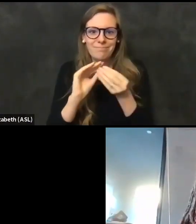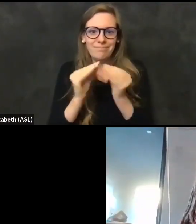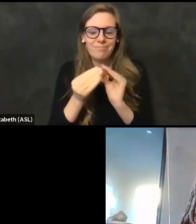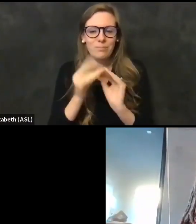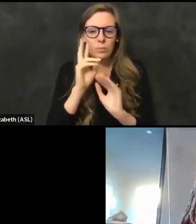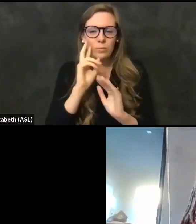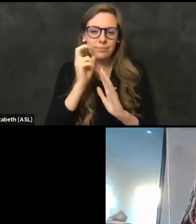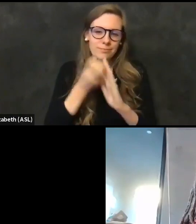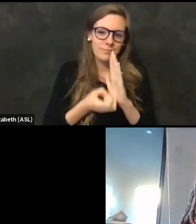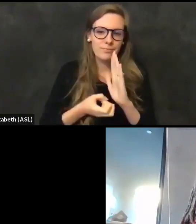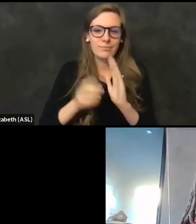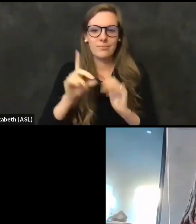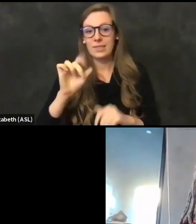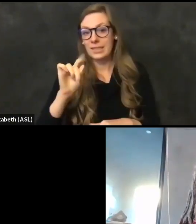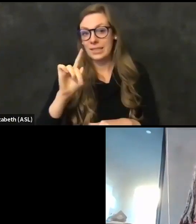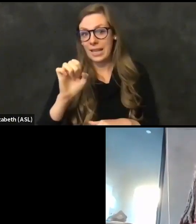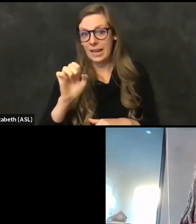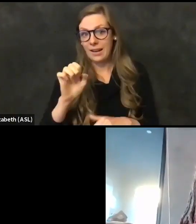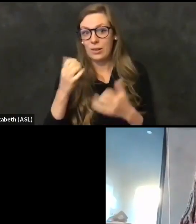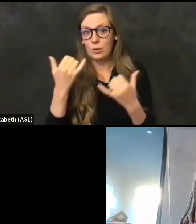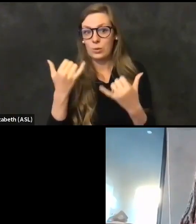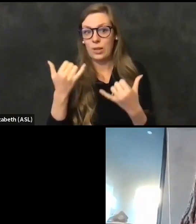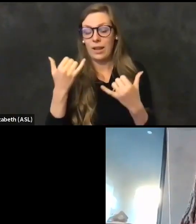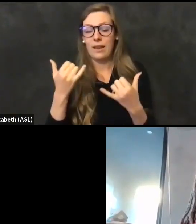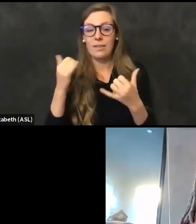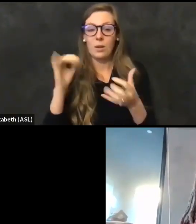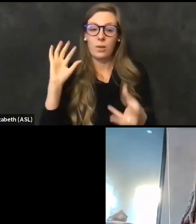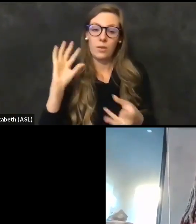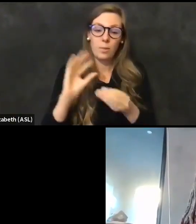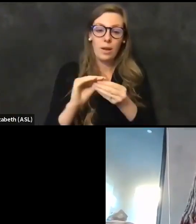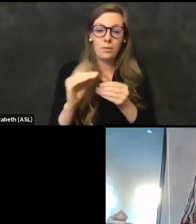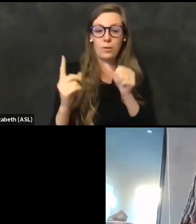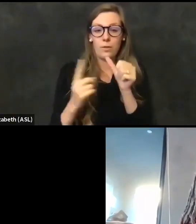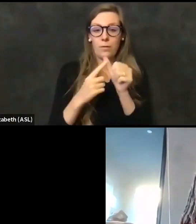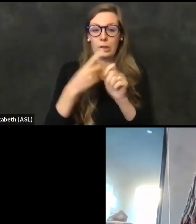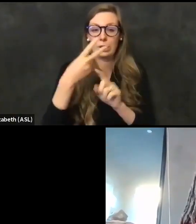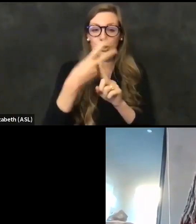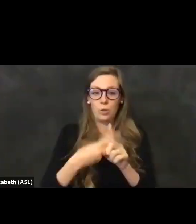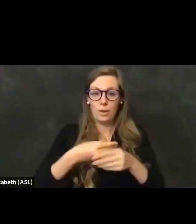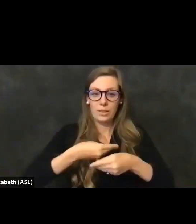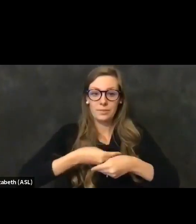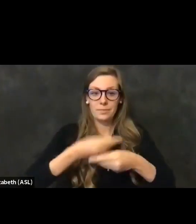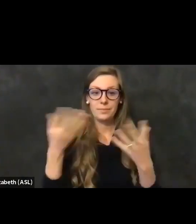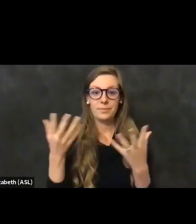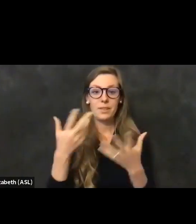data today that we have compiled from the first two months of our vaccine rollout. You'll get to see data on who has been